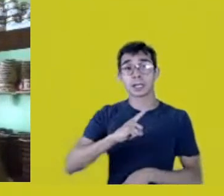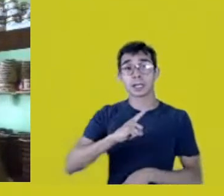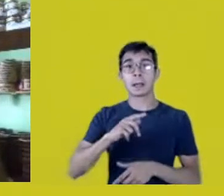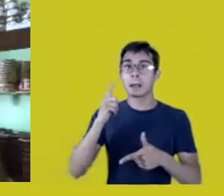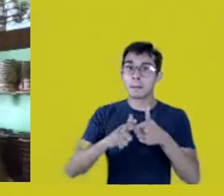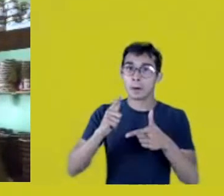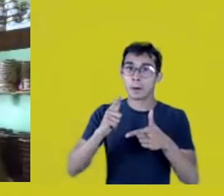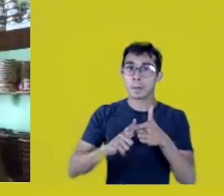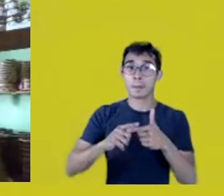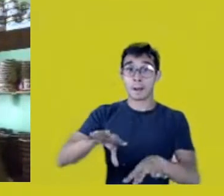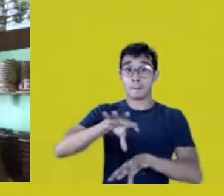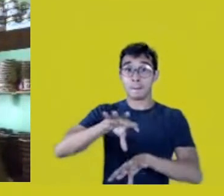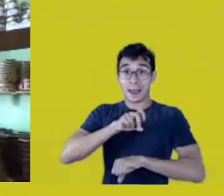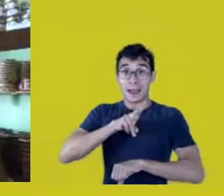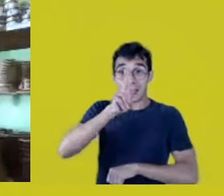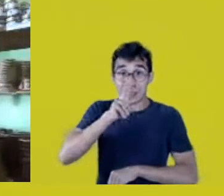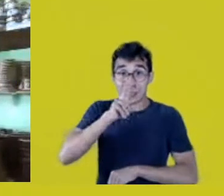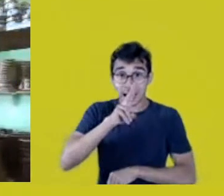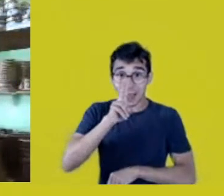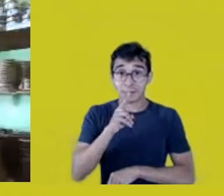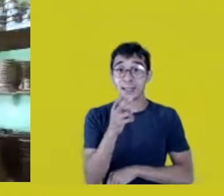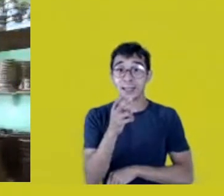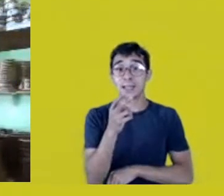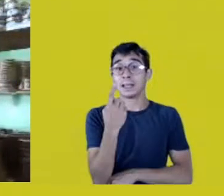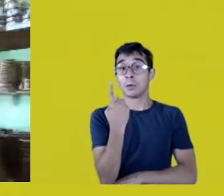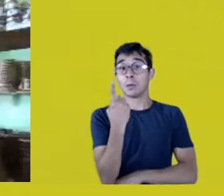For Native peoples is 10%.